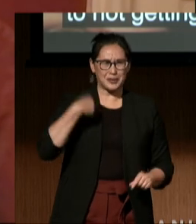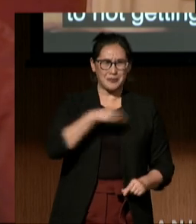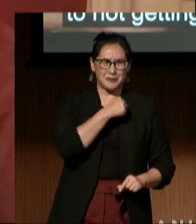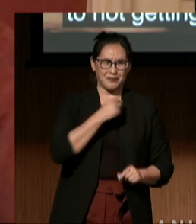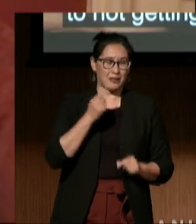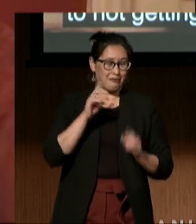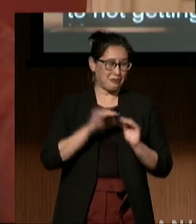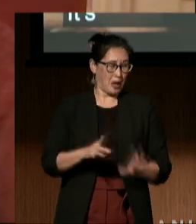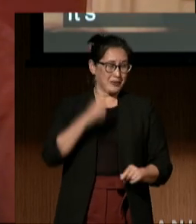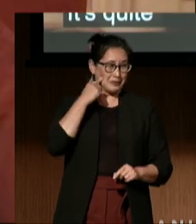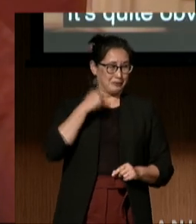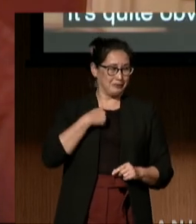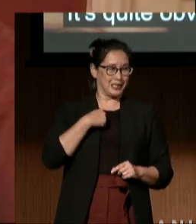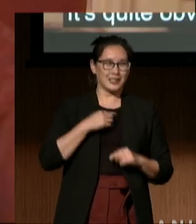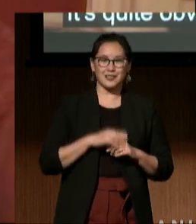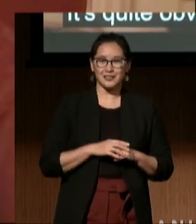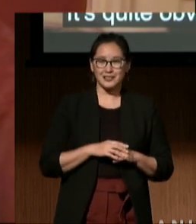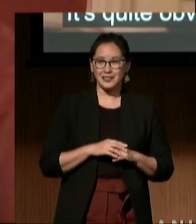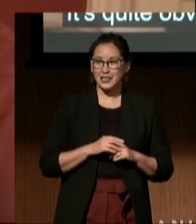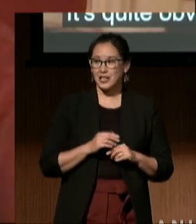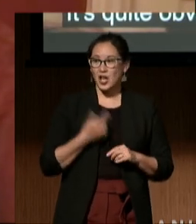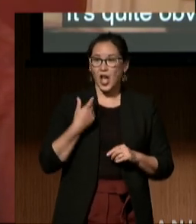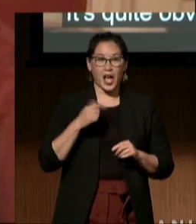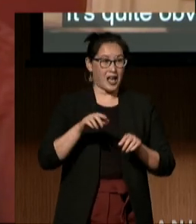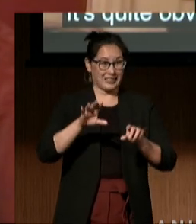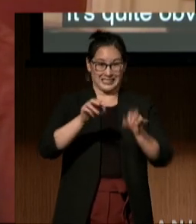was putting Band-Aids on a broken system.